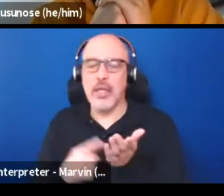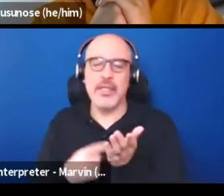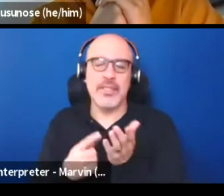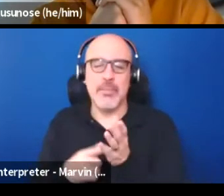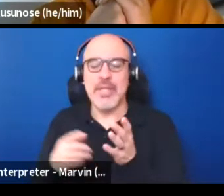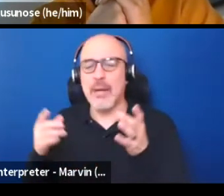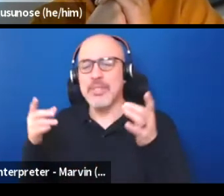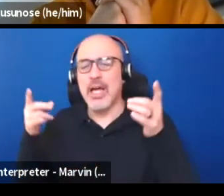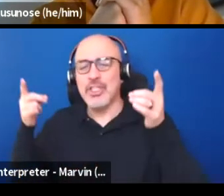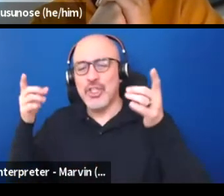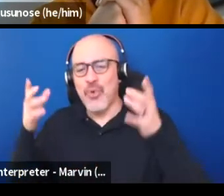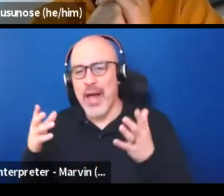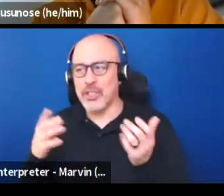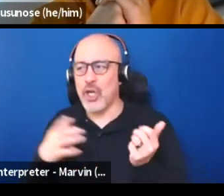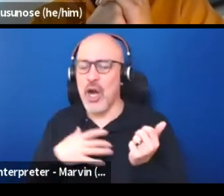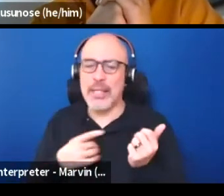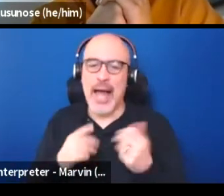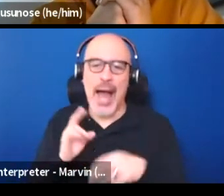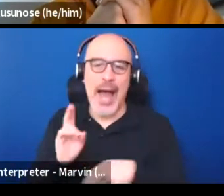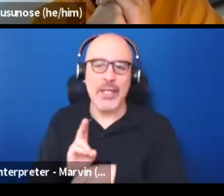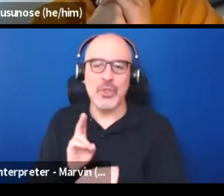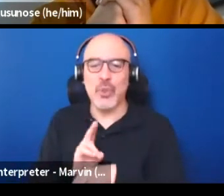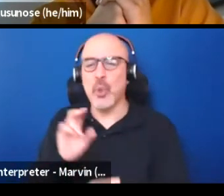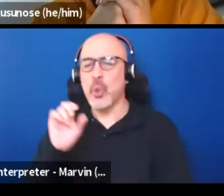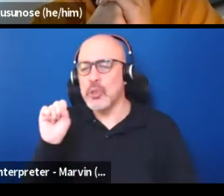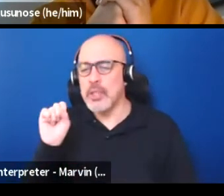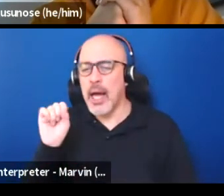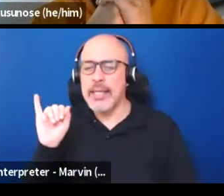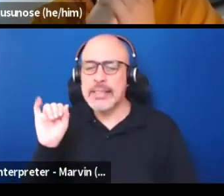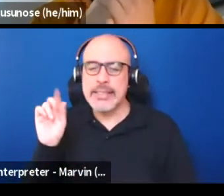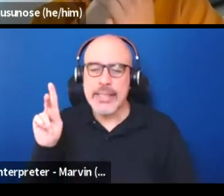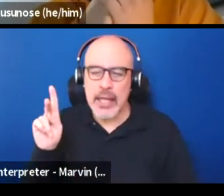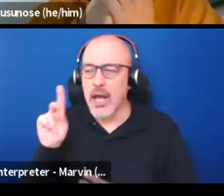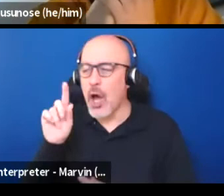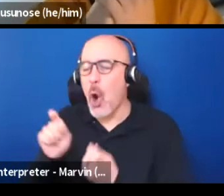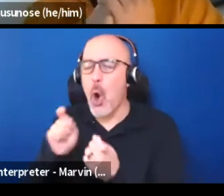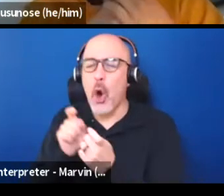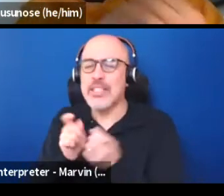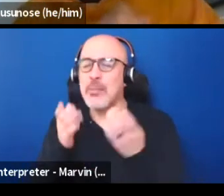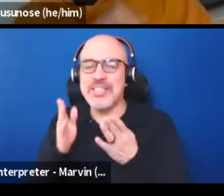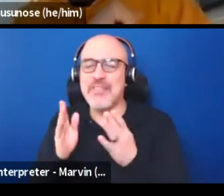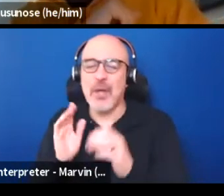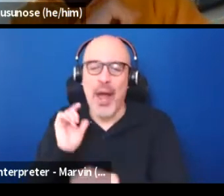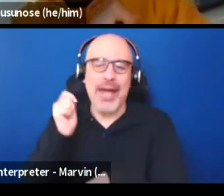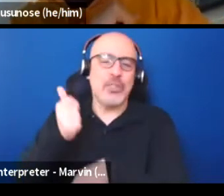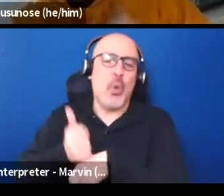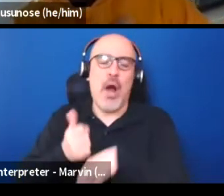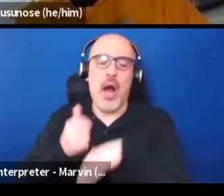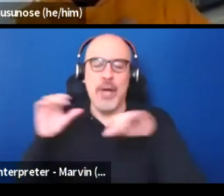a lot of silk. We're all gonna have our specific way of putting on that show. But it does all of that.